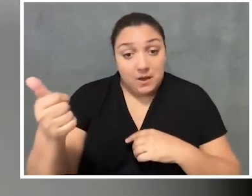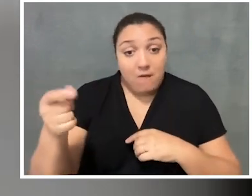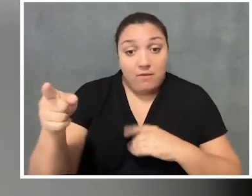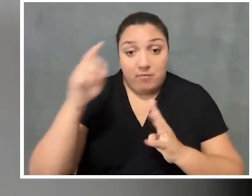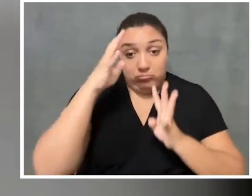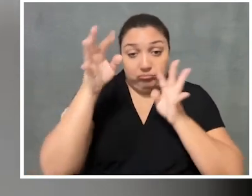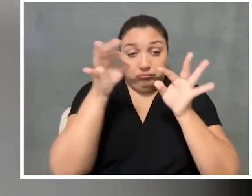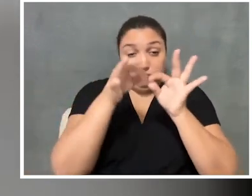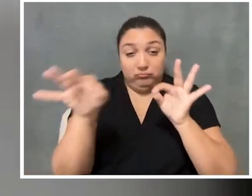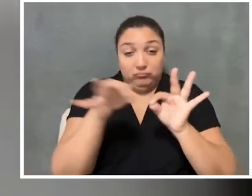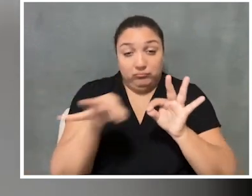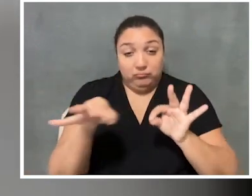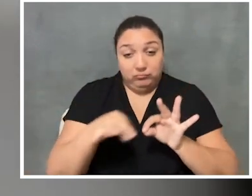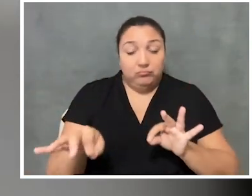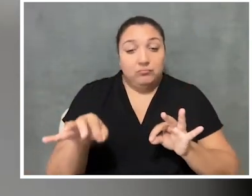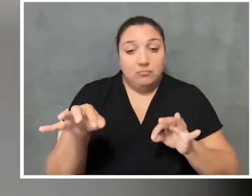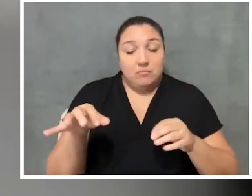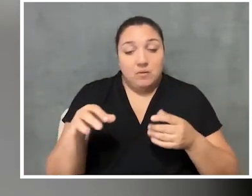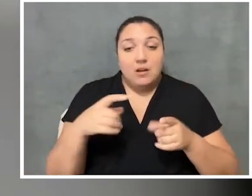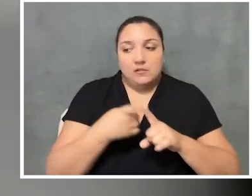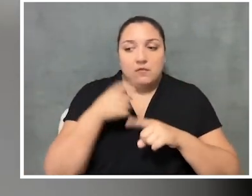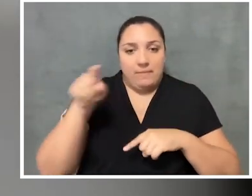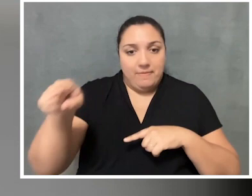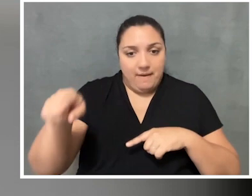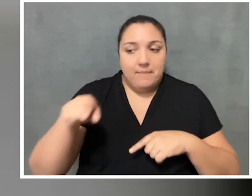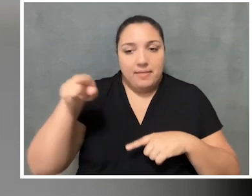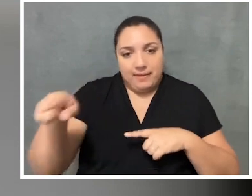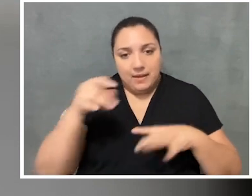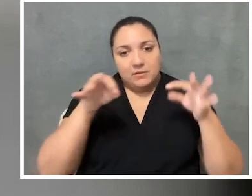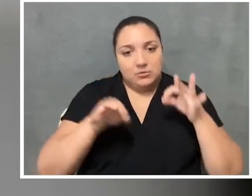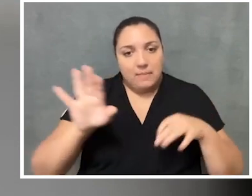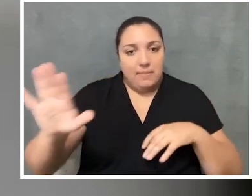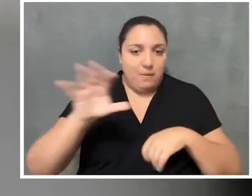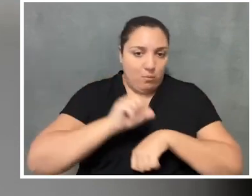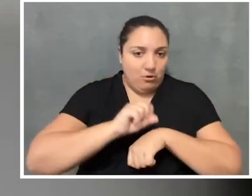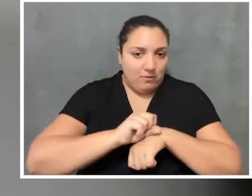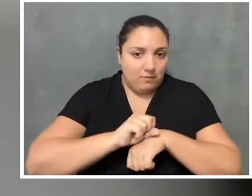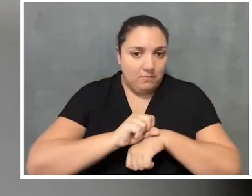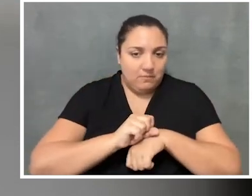so that some of that language comes from them, and they can be describing their own work.